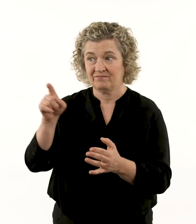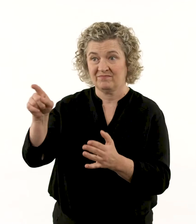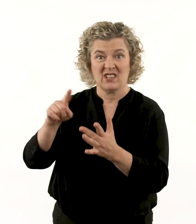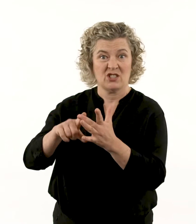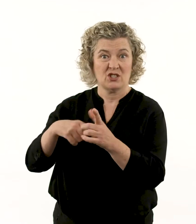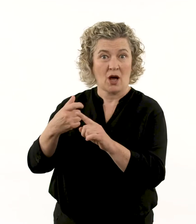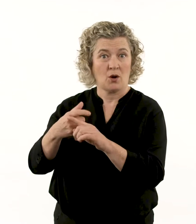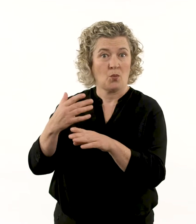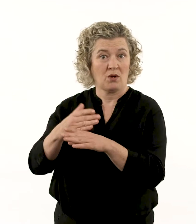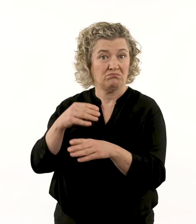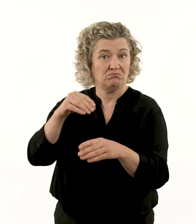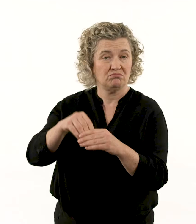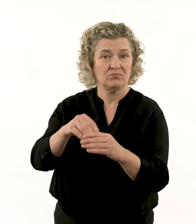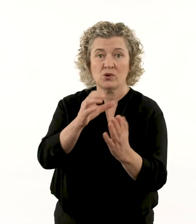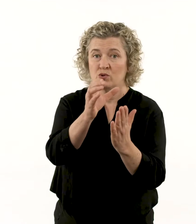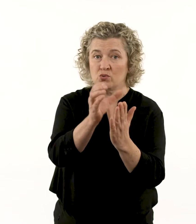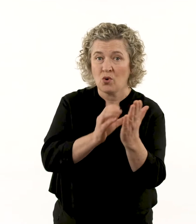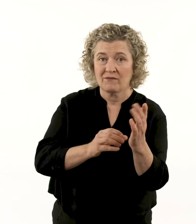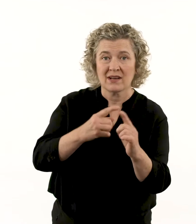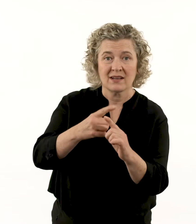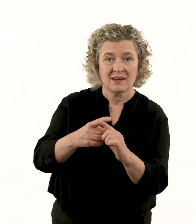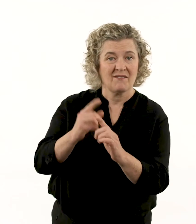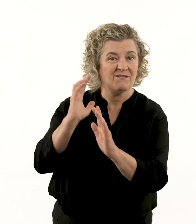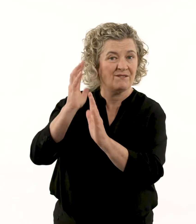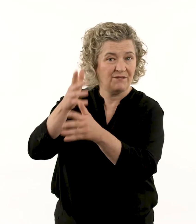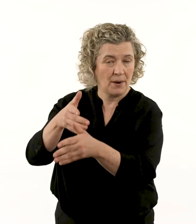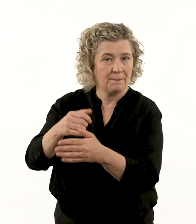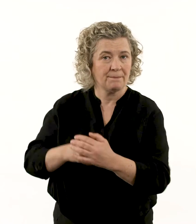Riley’s practice also extends to choreography and film.